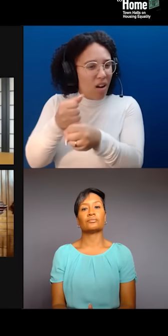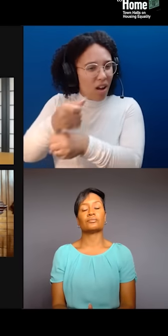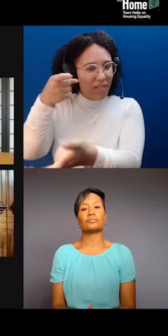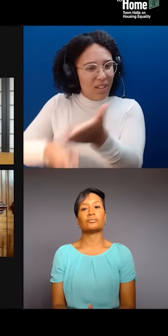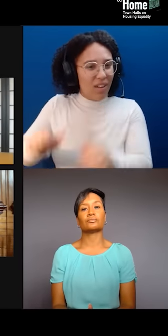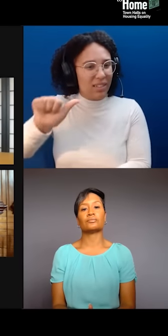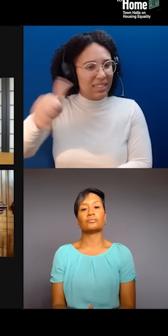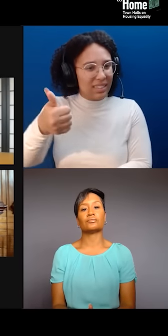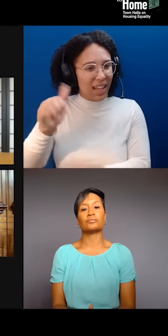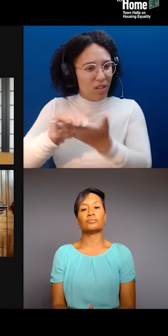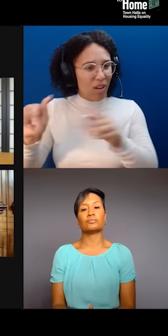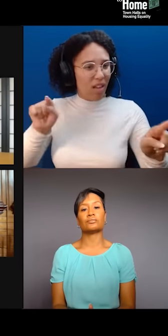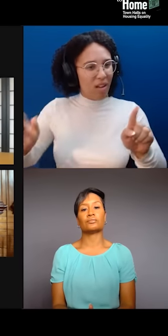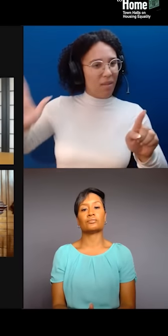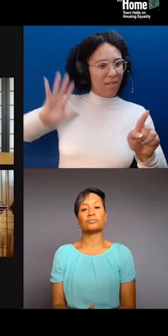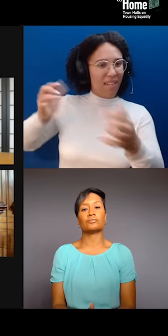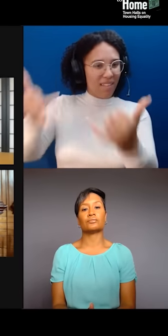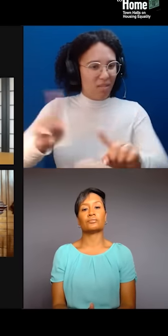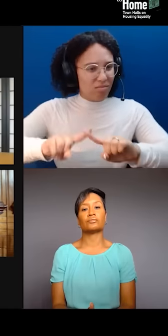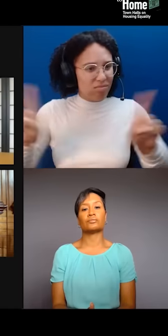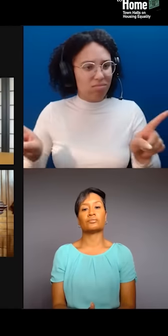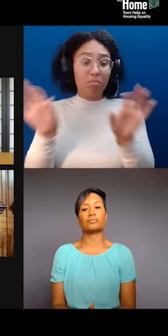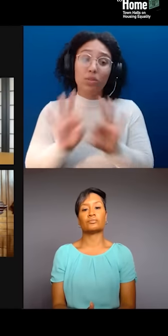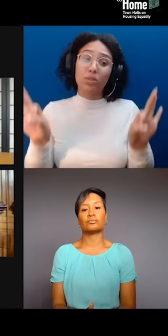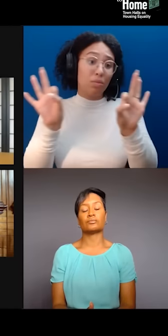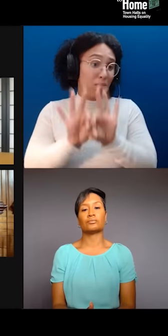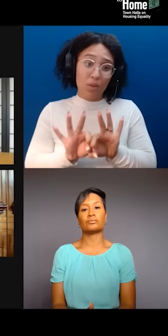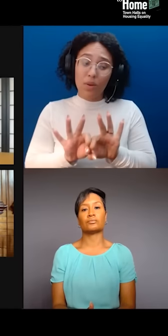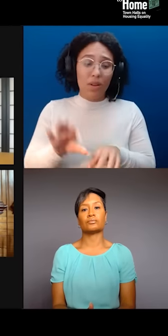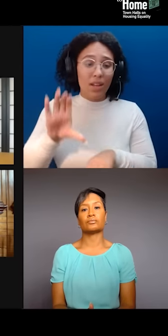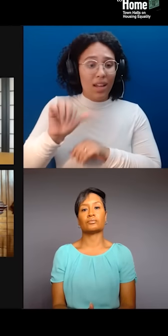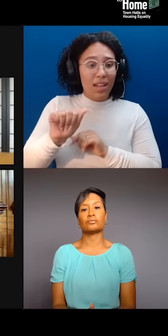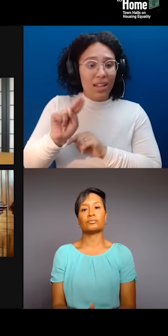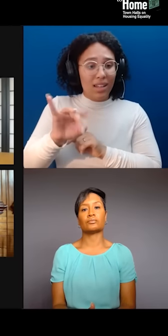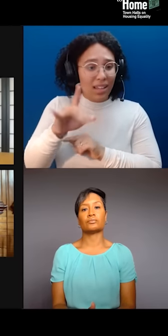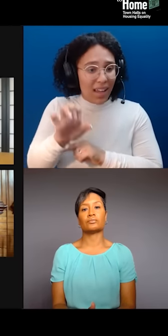it's so important to stress the violence that comes with gentrification because we are not meant,